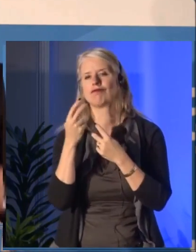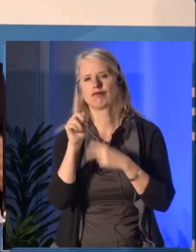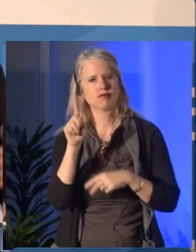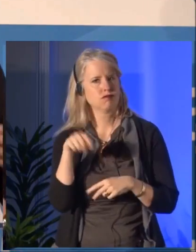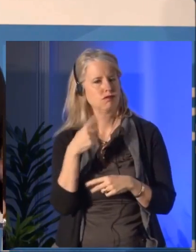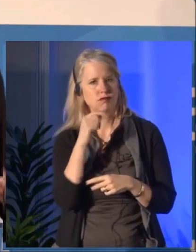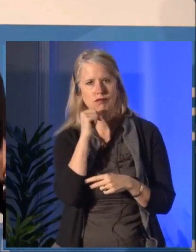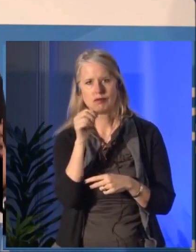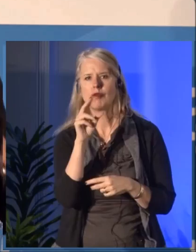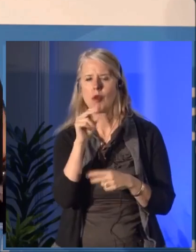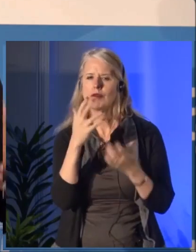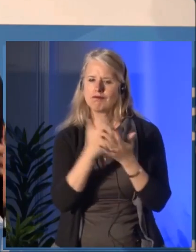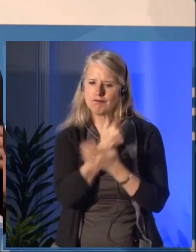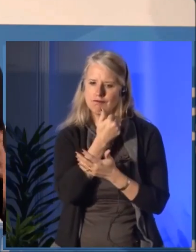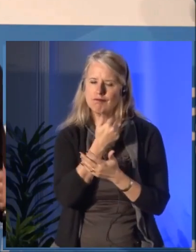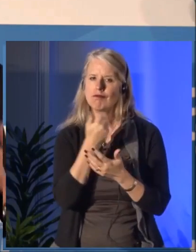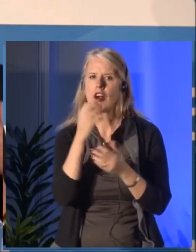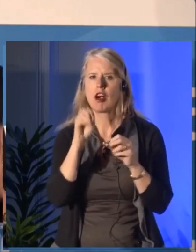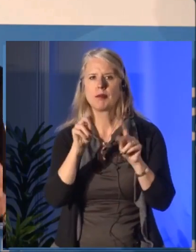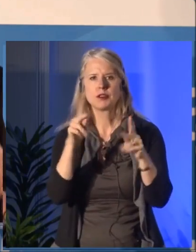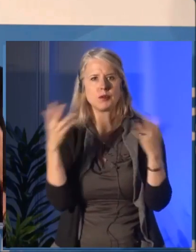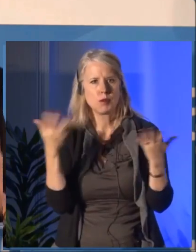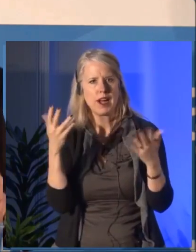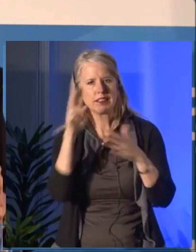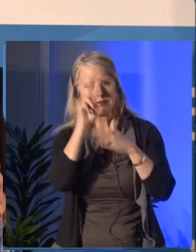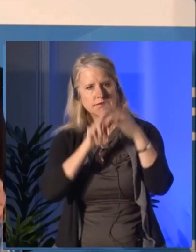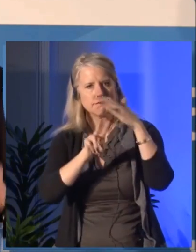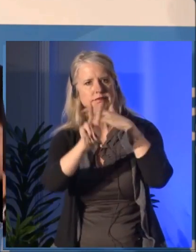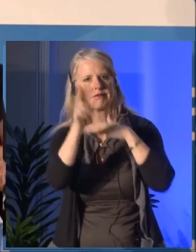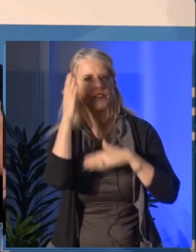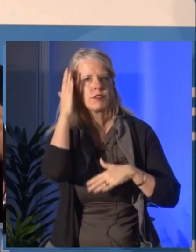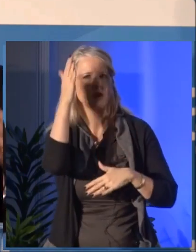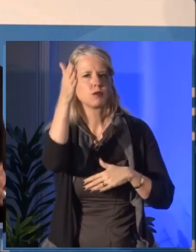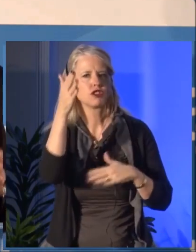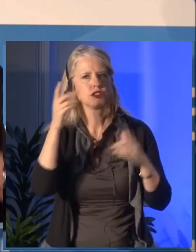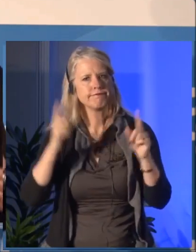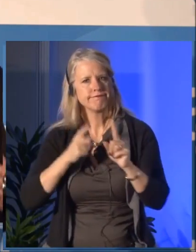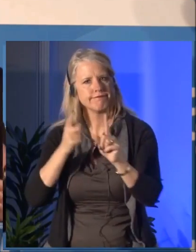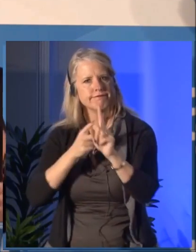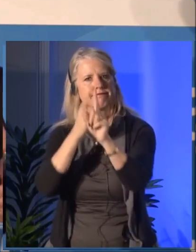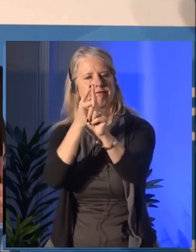how do we touch 36 million Canadians because that's what all is all about.